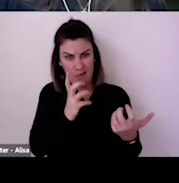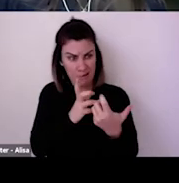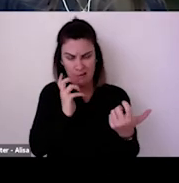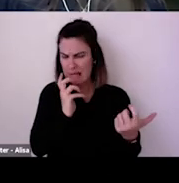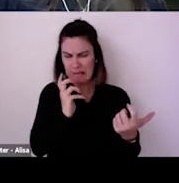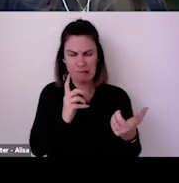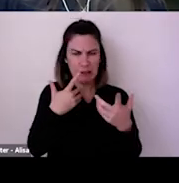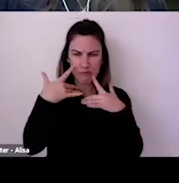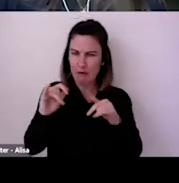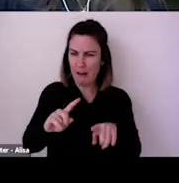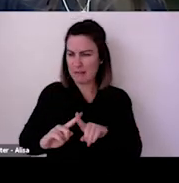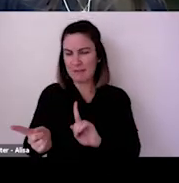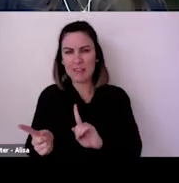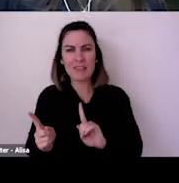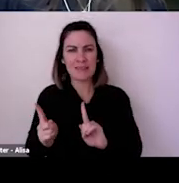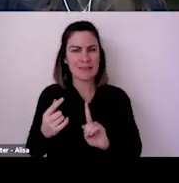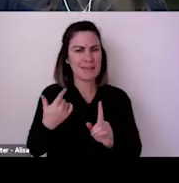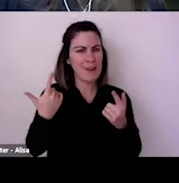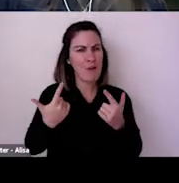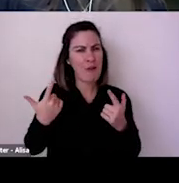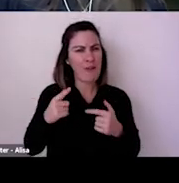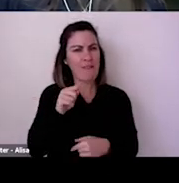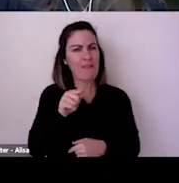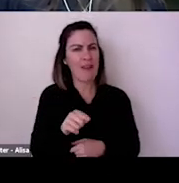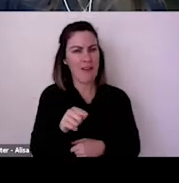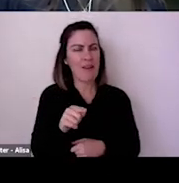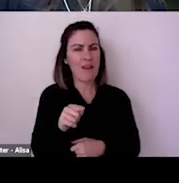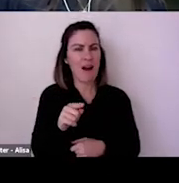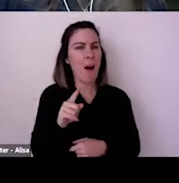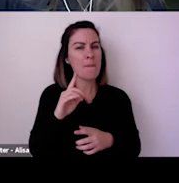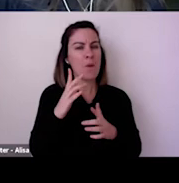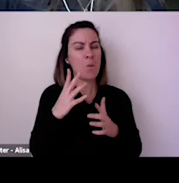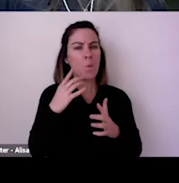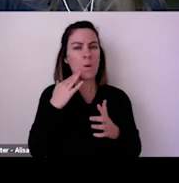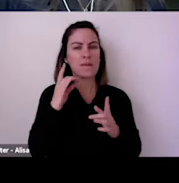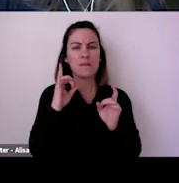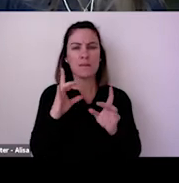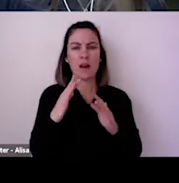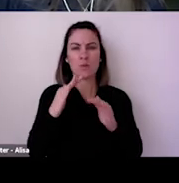And I think the other really important thing is understanding the effects on individual